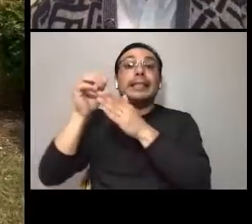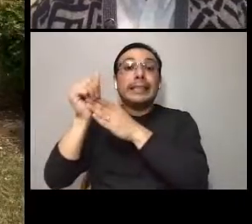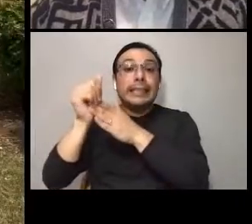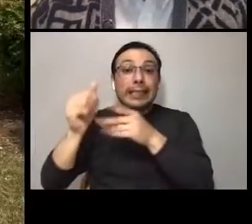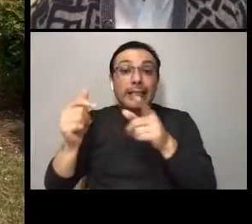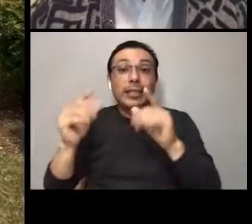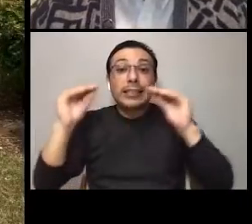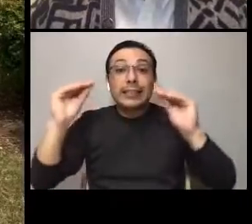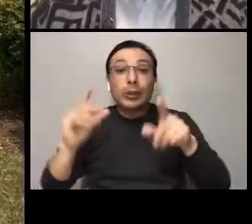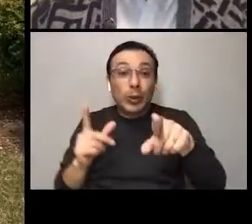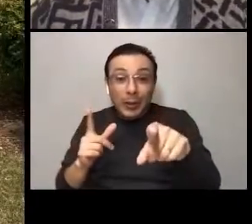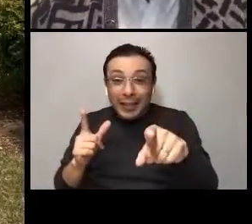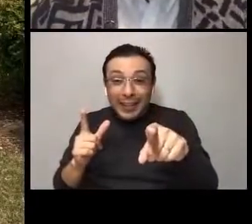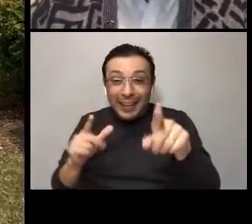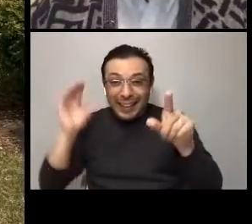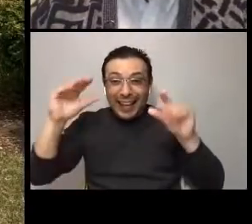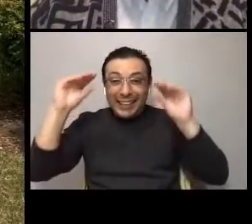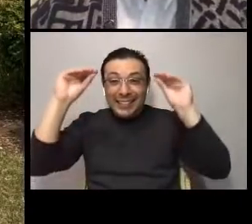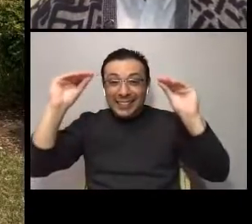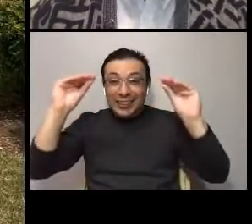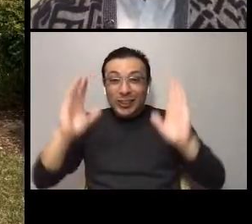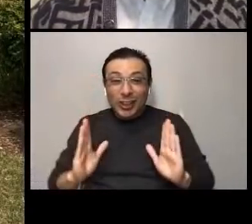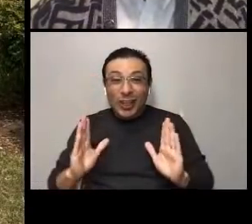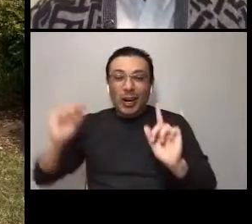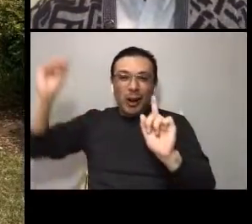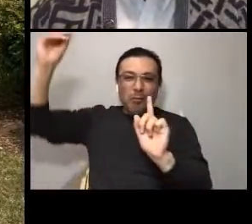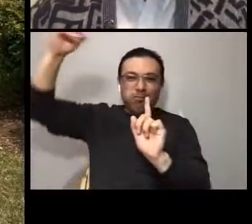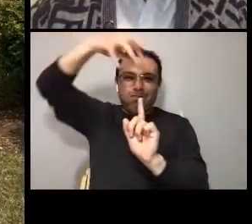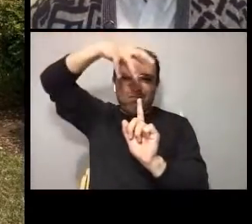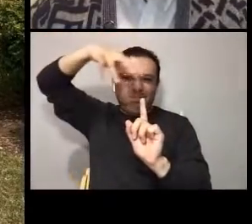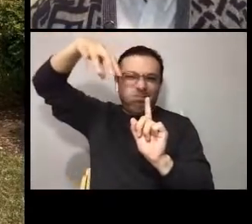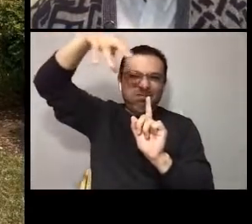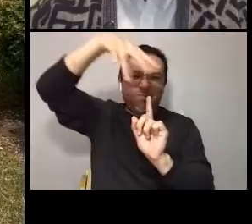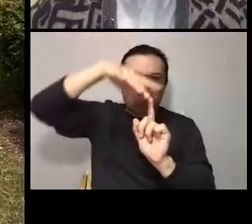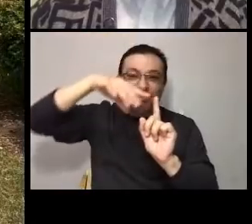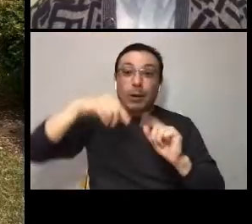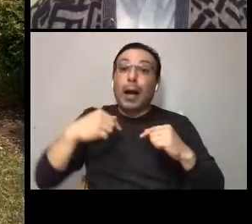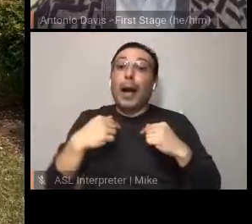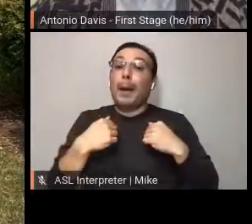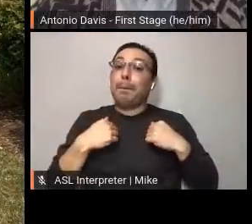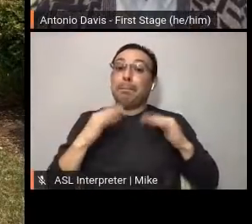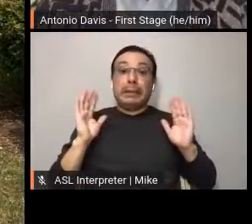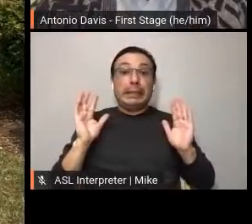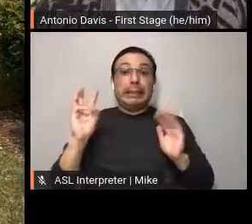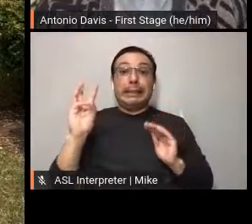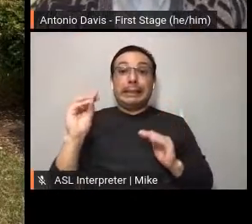getting slimed. And I promise you I'm only responsible for $60 of the funds raised.